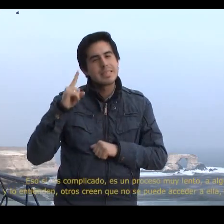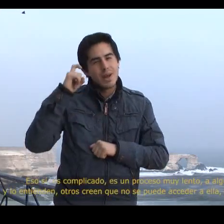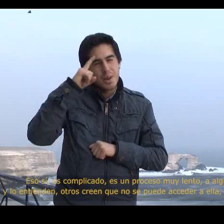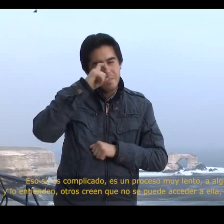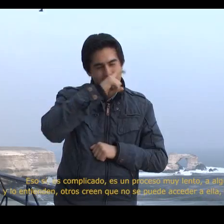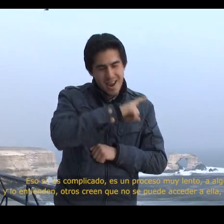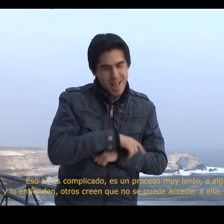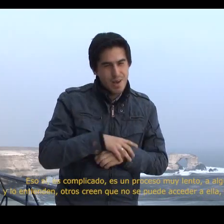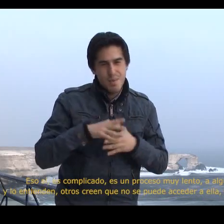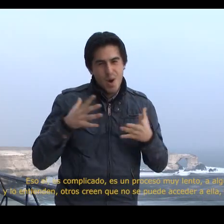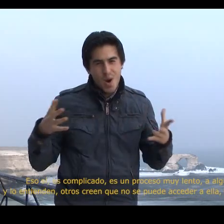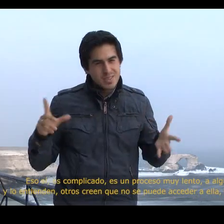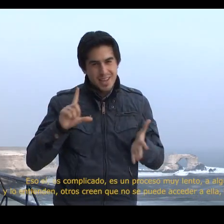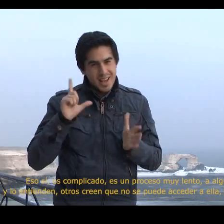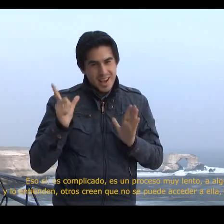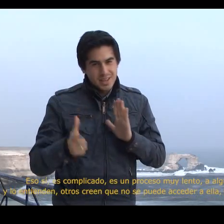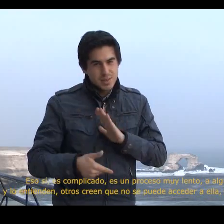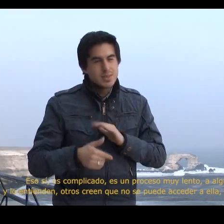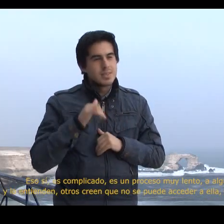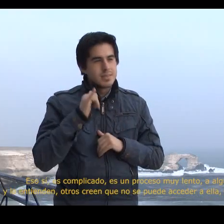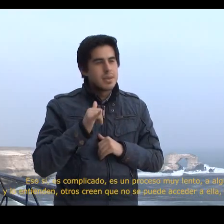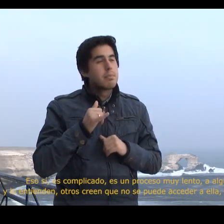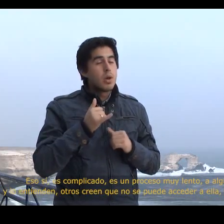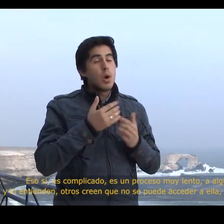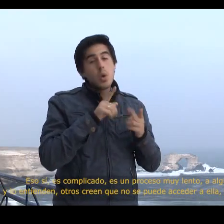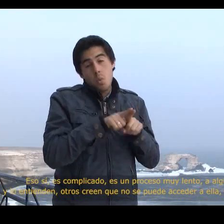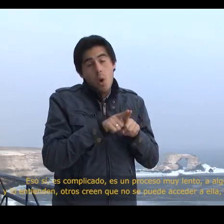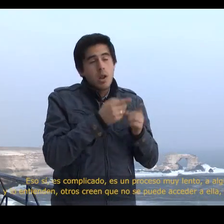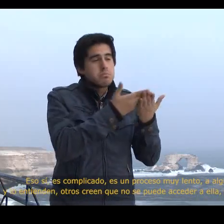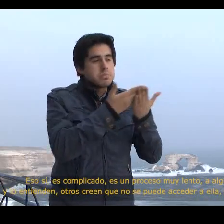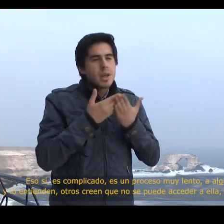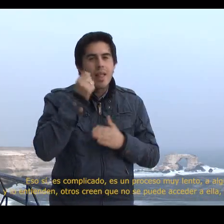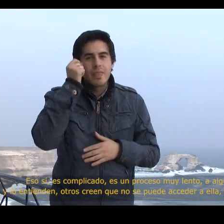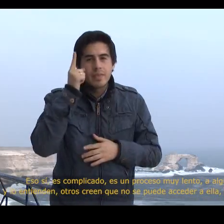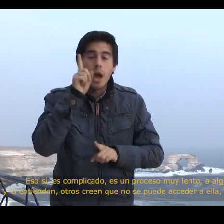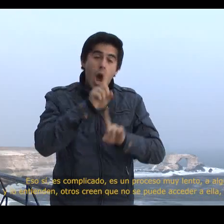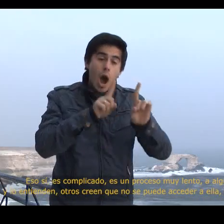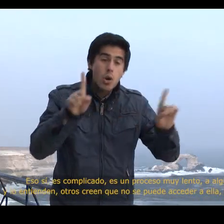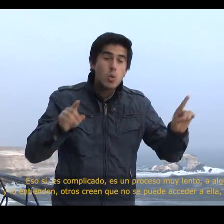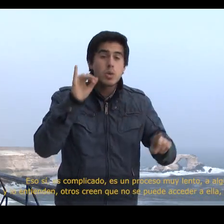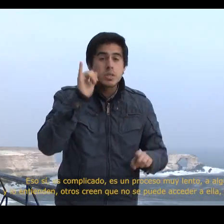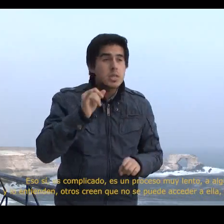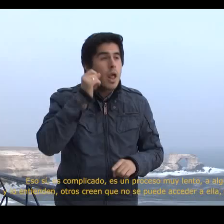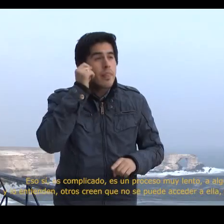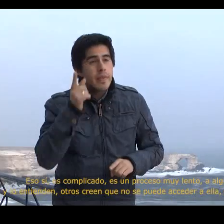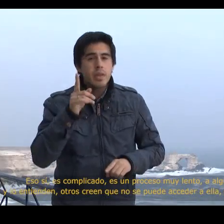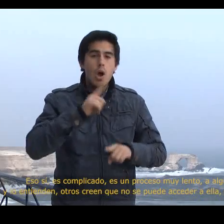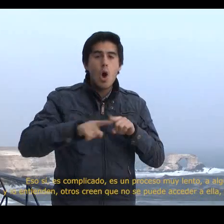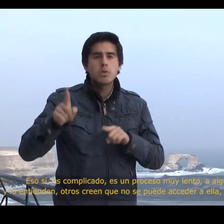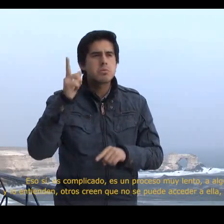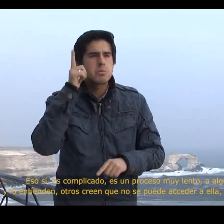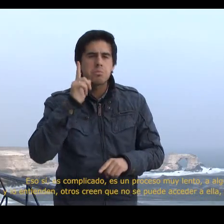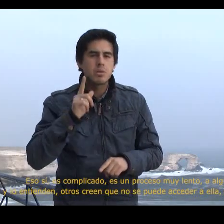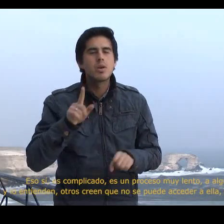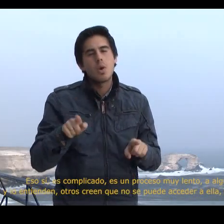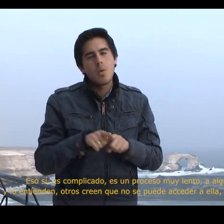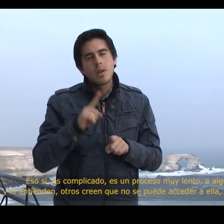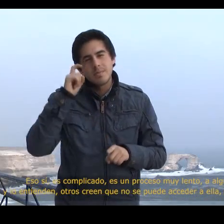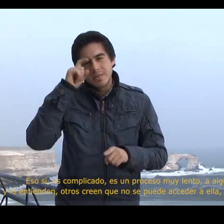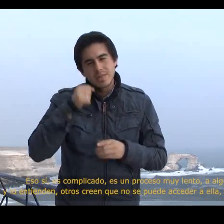The process of translation is slow and difficult. Some people understand the translations and others don’t.